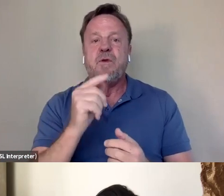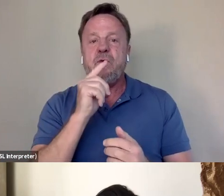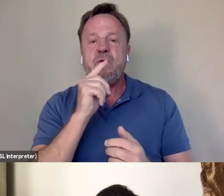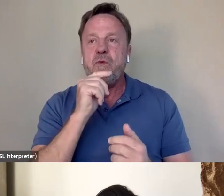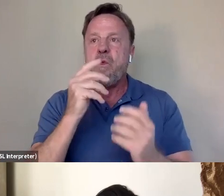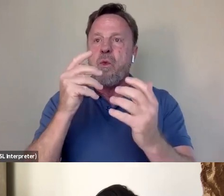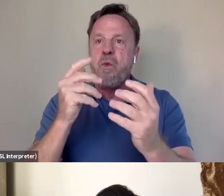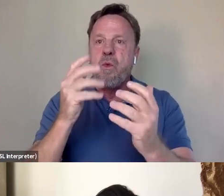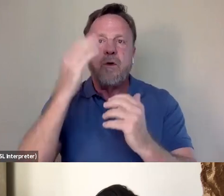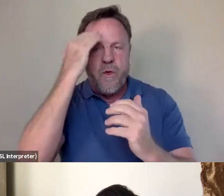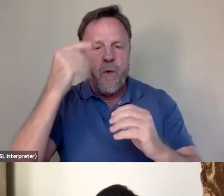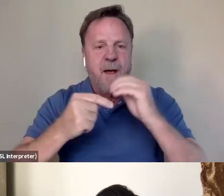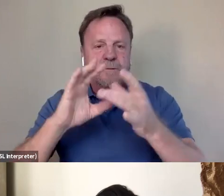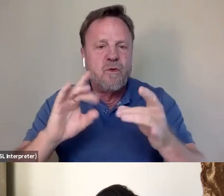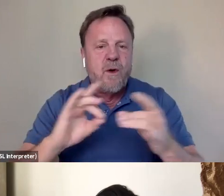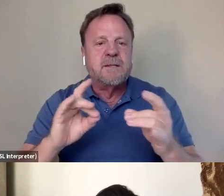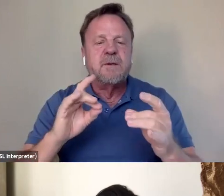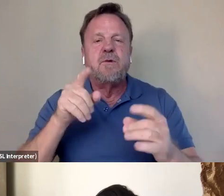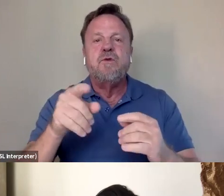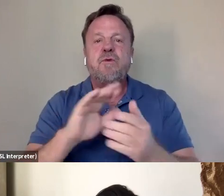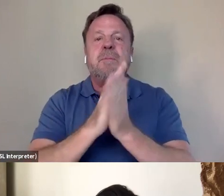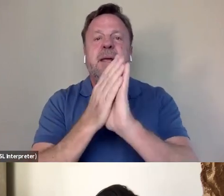to realizing that this would be your next project.